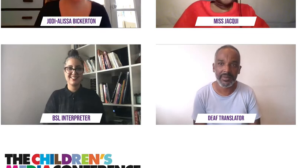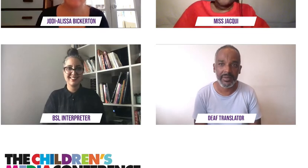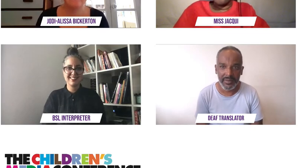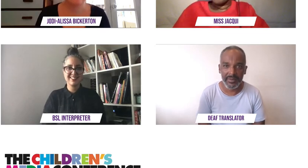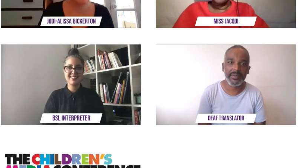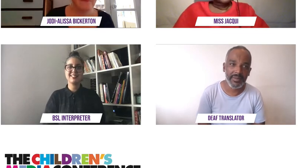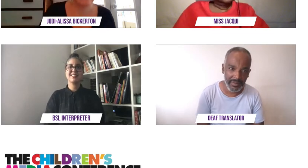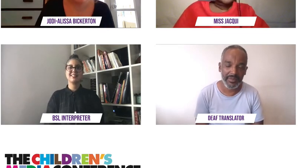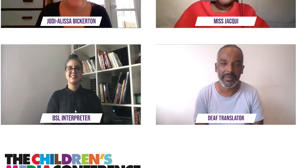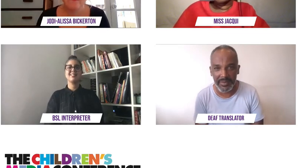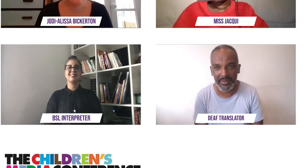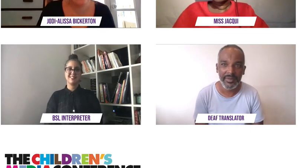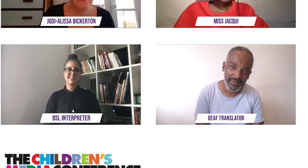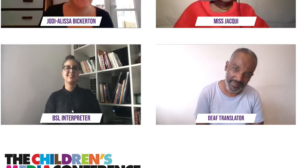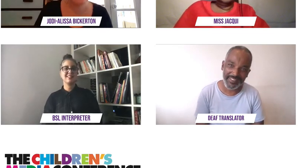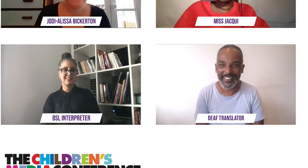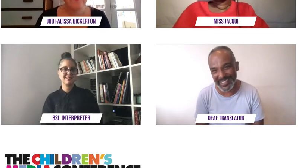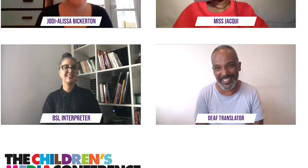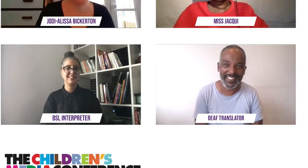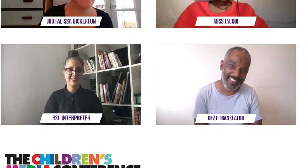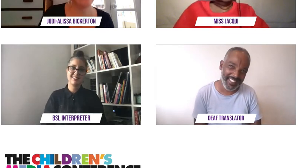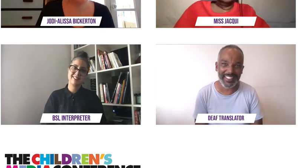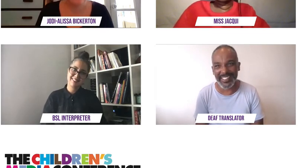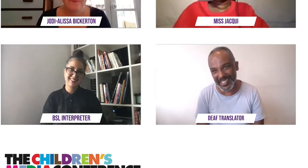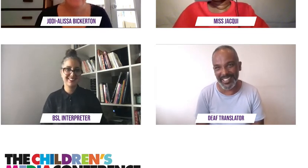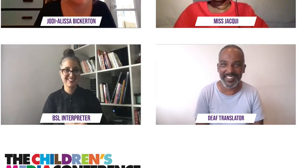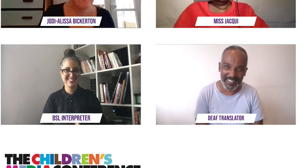in a pool of pieces and i need that state in fact not trying to be funny done the silly